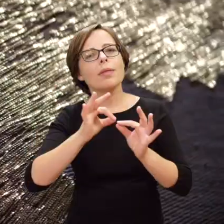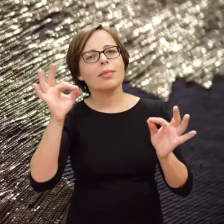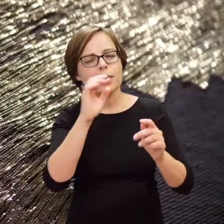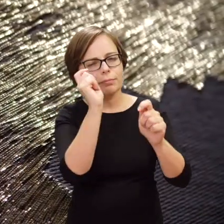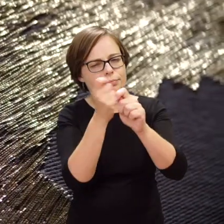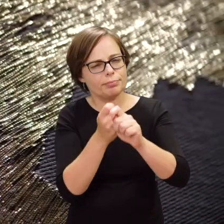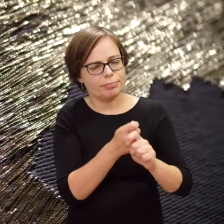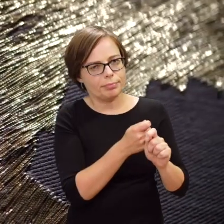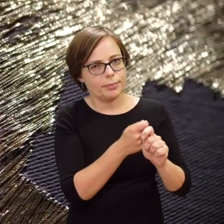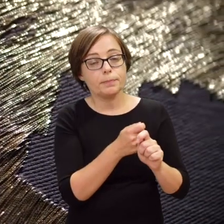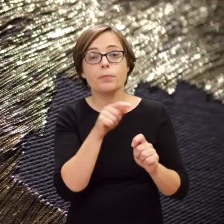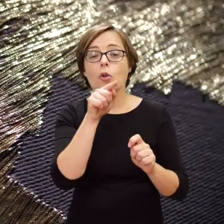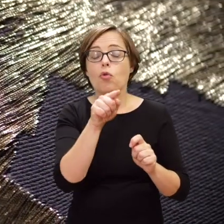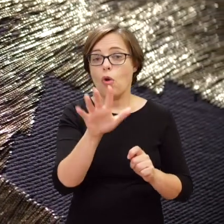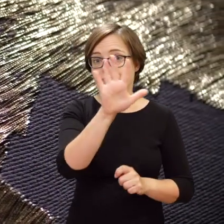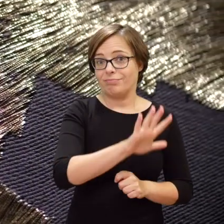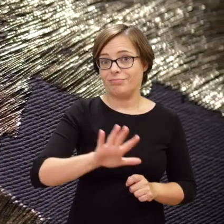This is a reverse of the ghetto area.